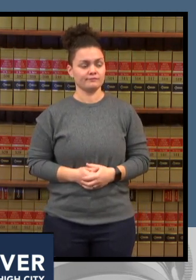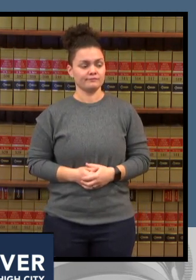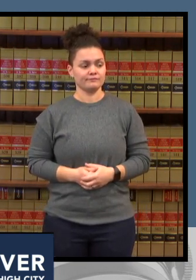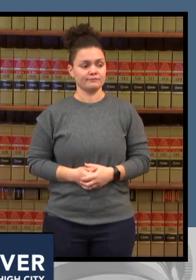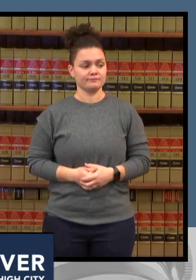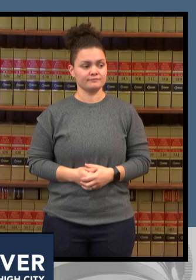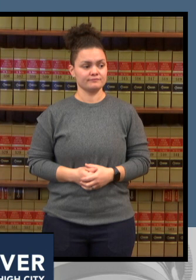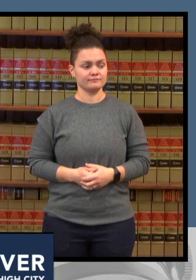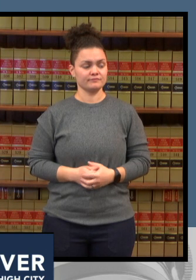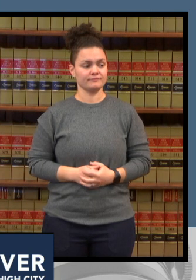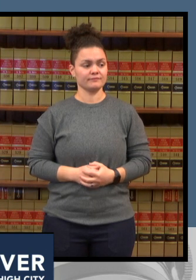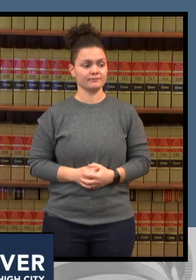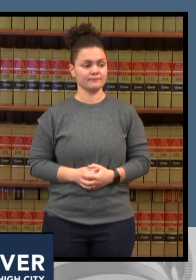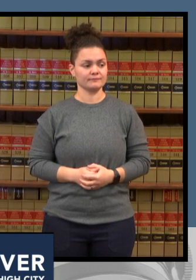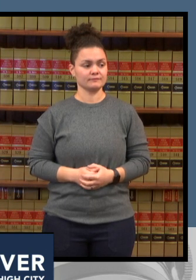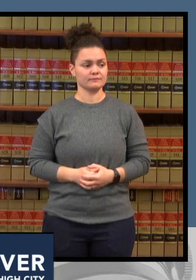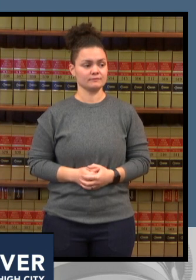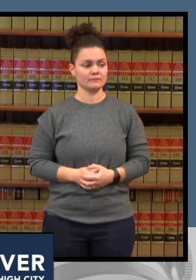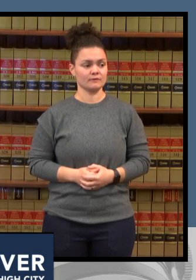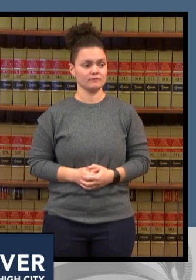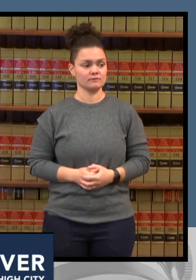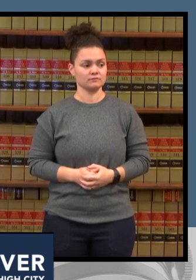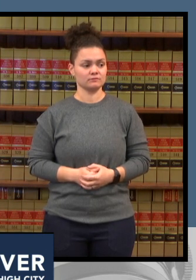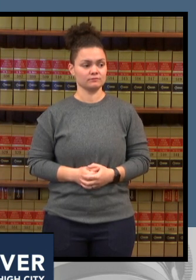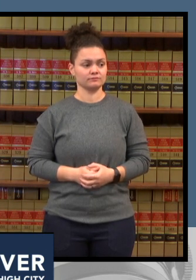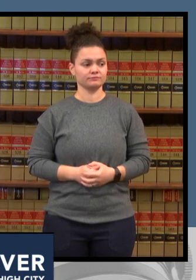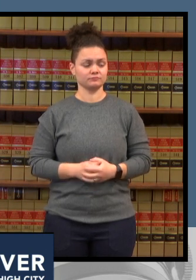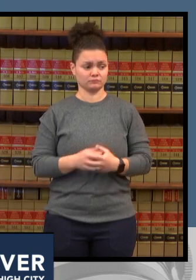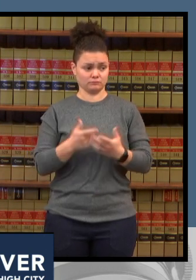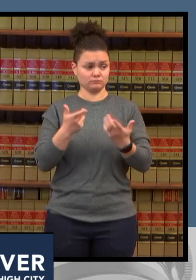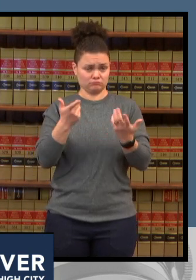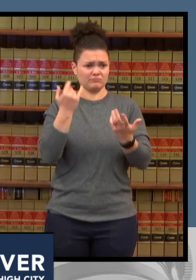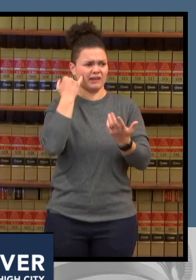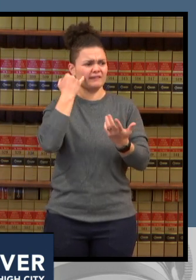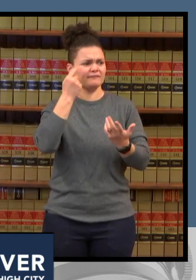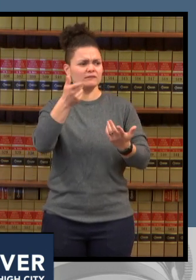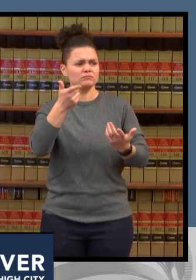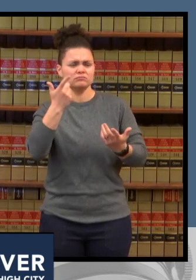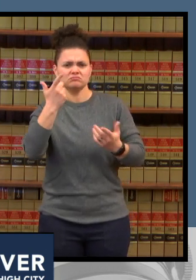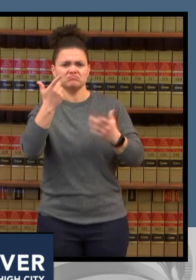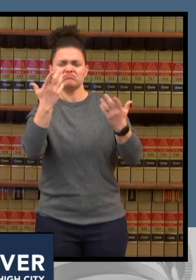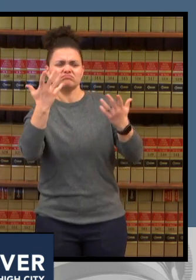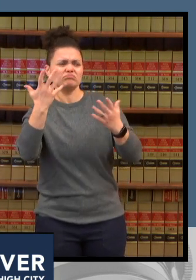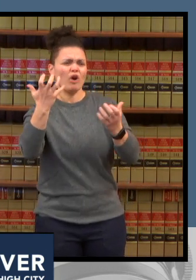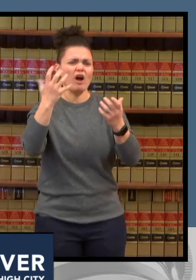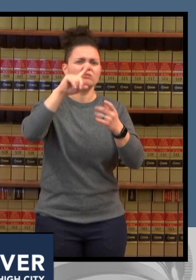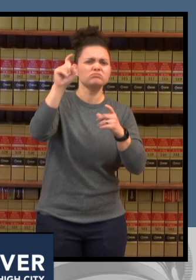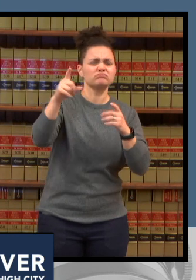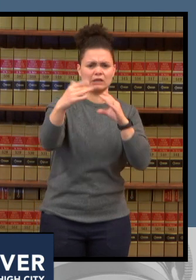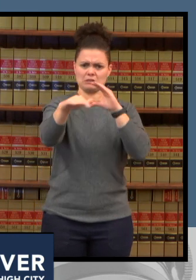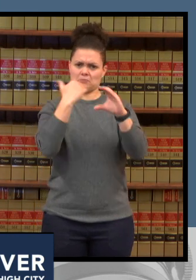just email us and let us know that you are moving towards becoming a vaccinated uh passport facility